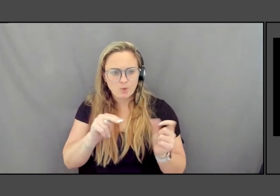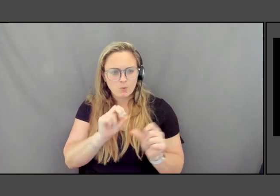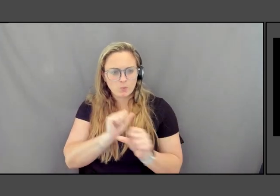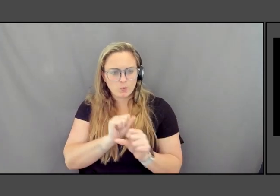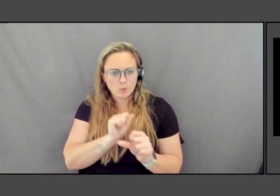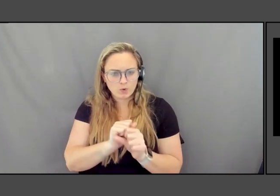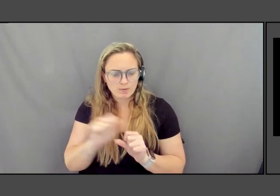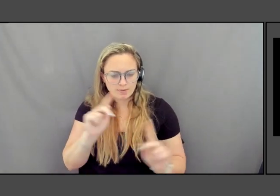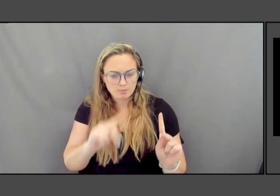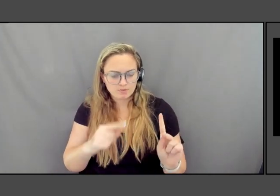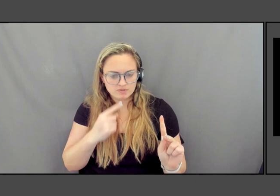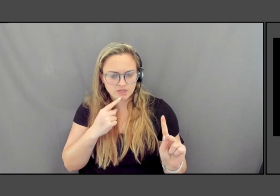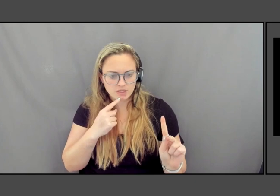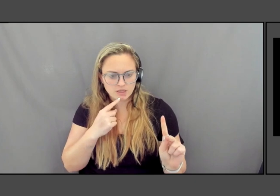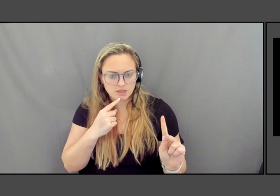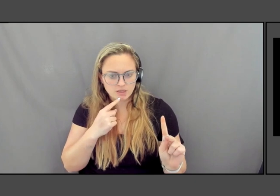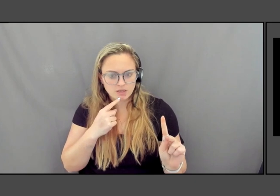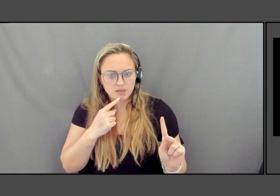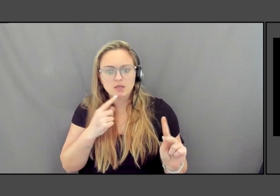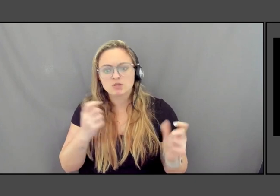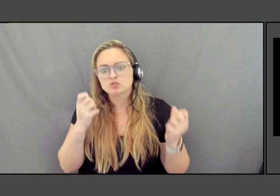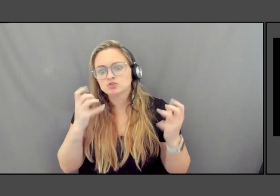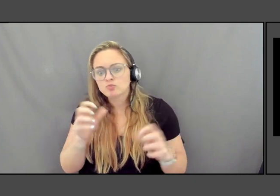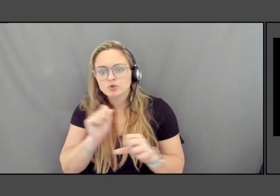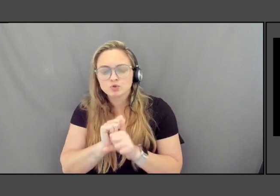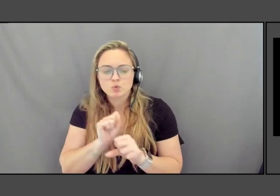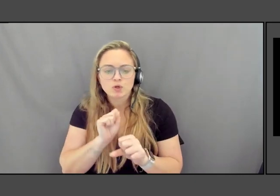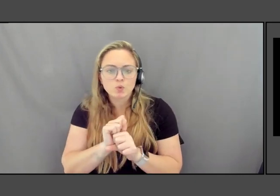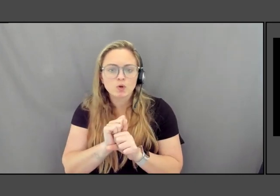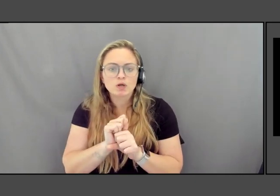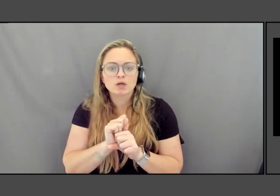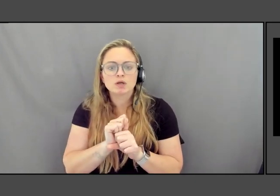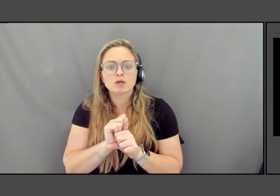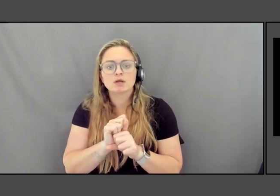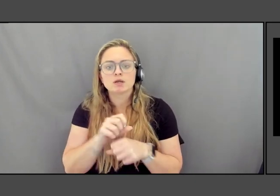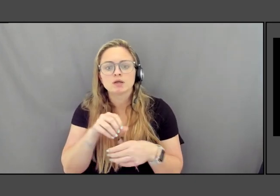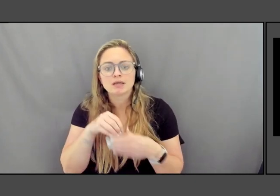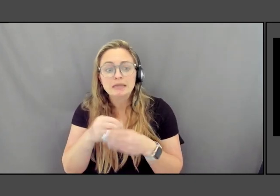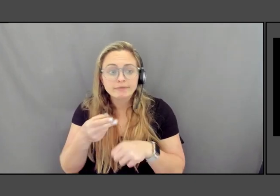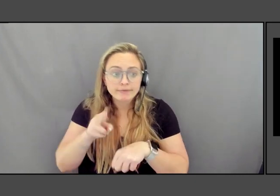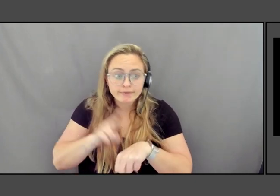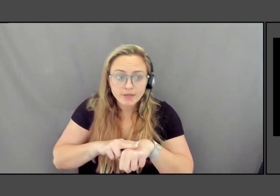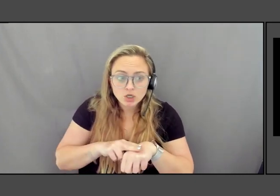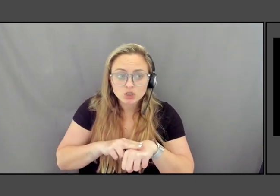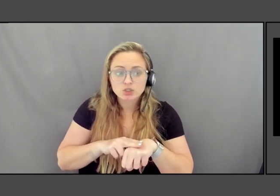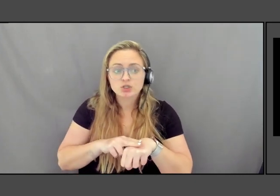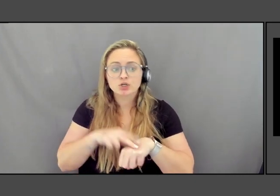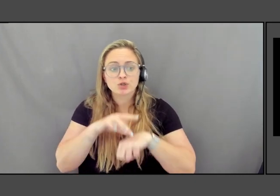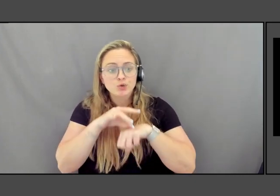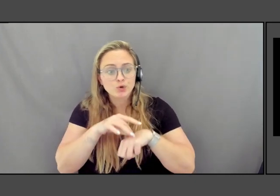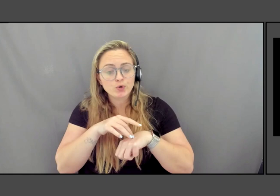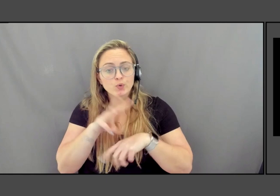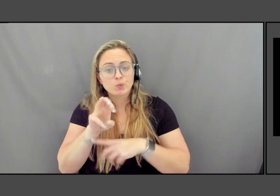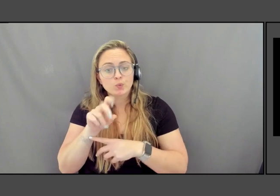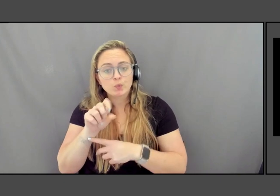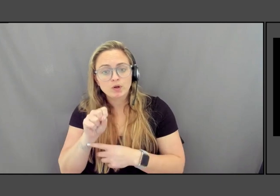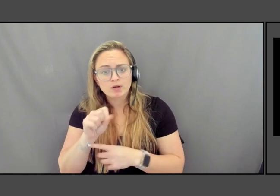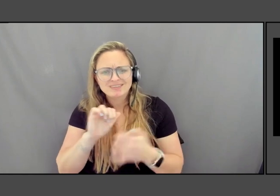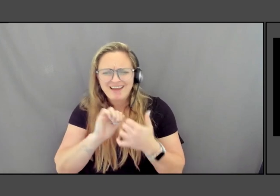because I do so much of my work, in nature and I make these earthworks and people will like, how are you going to maintain them? What are they going to look like?